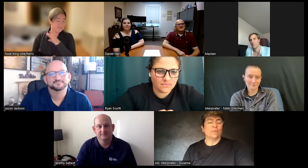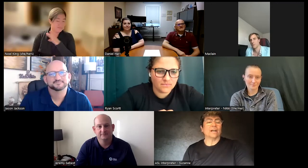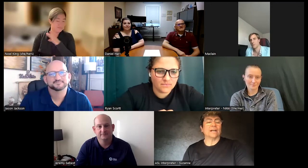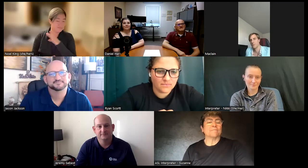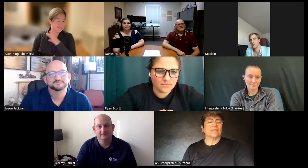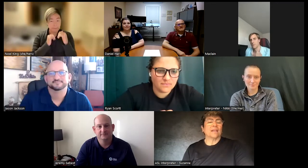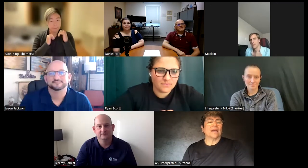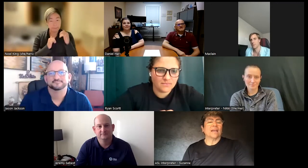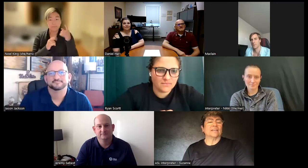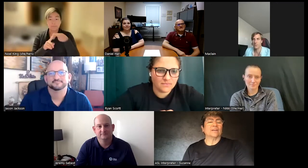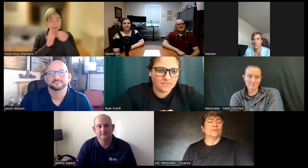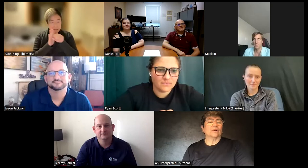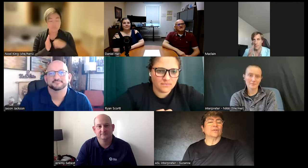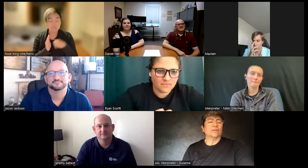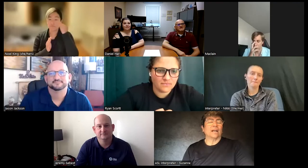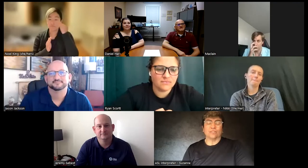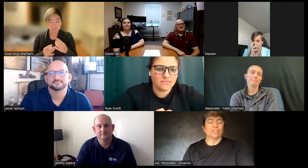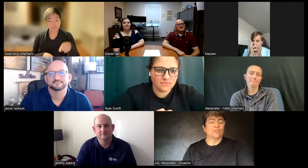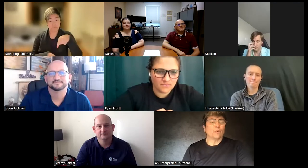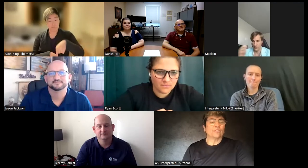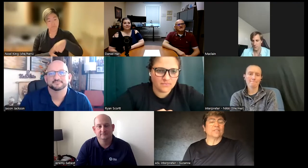and I told her you know we're from the state